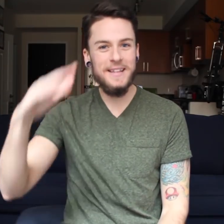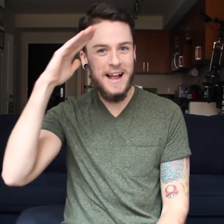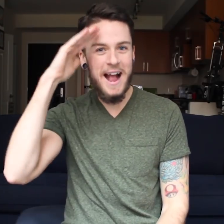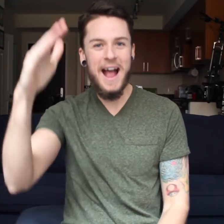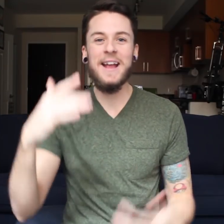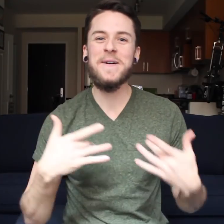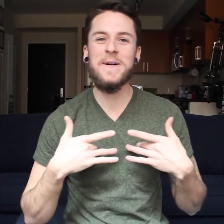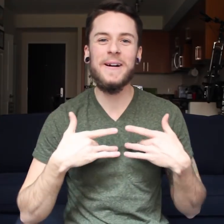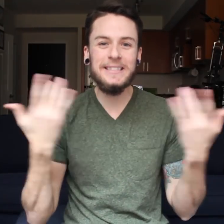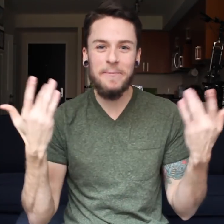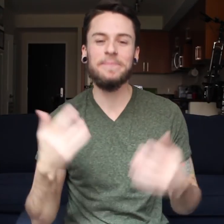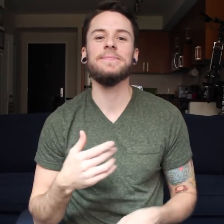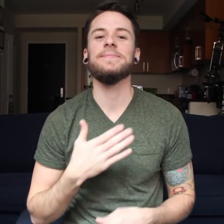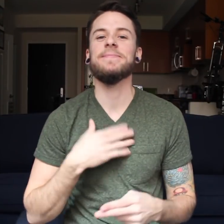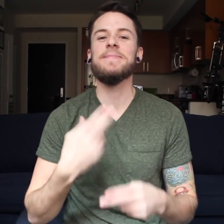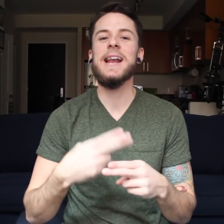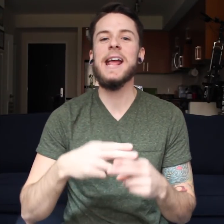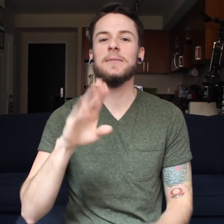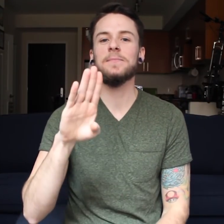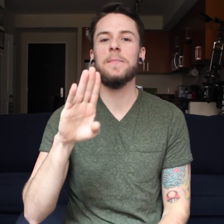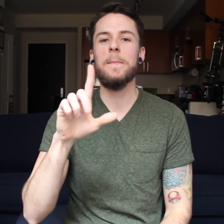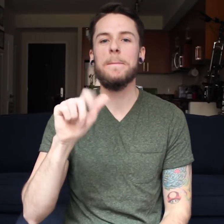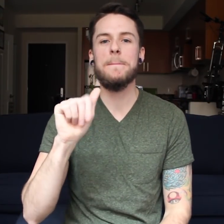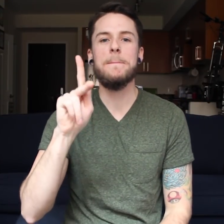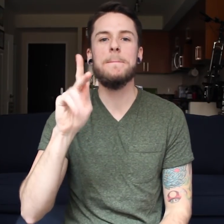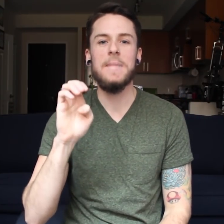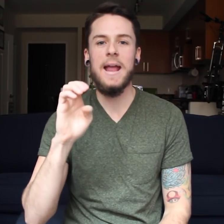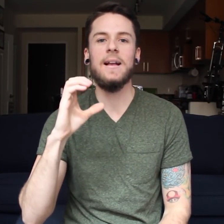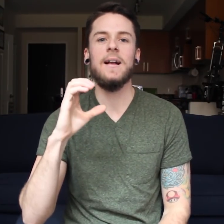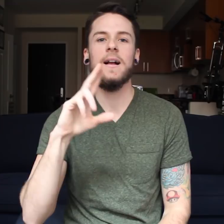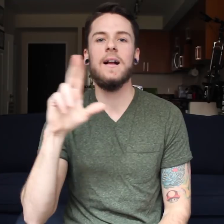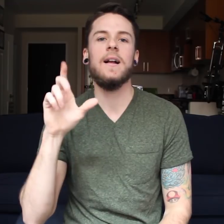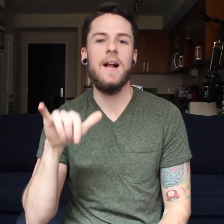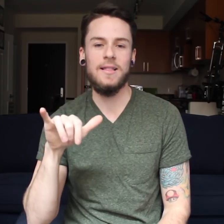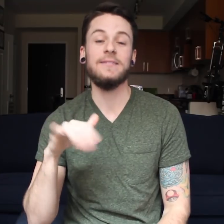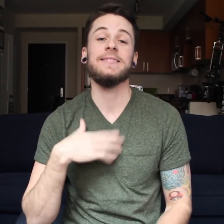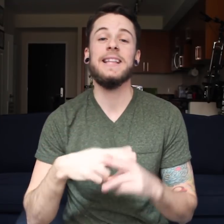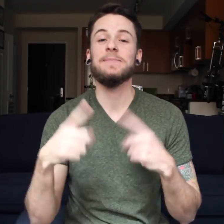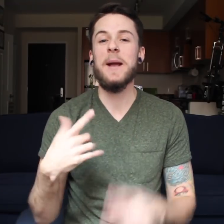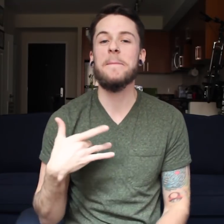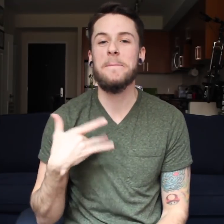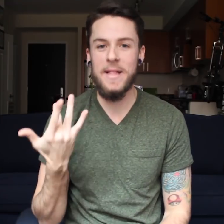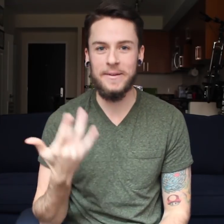Hi, what's up? My name is Blake Culley. This is my name sign.